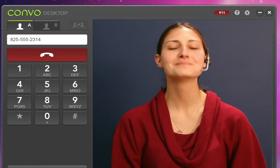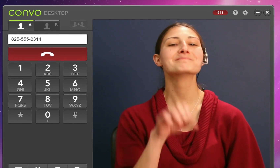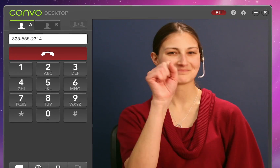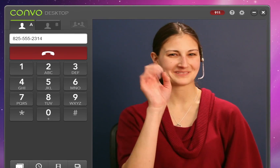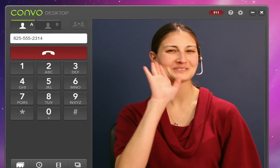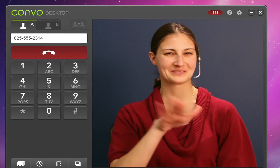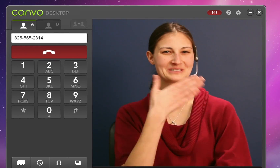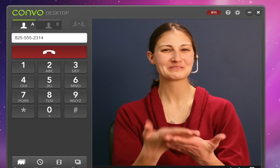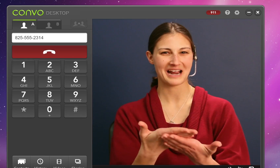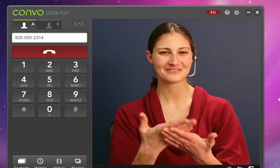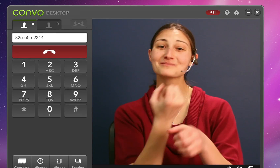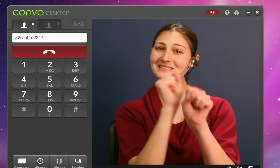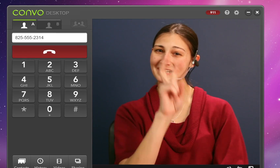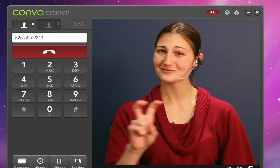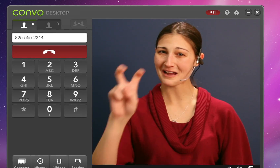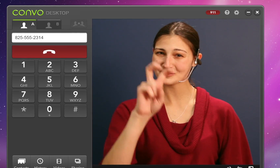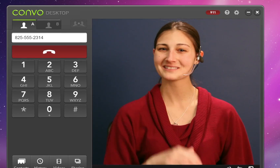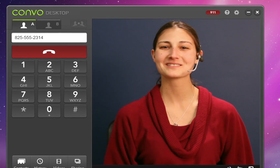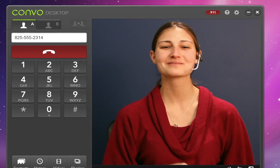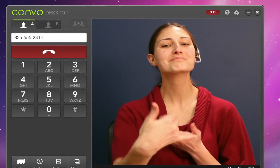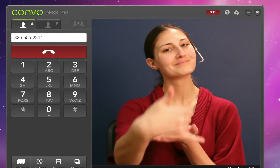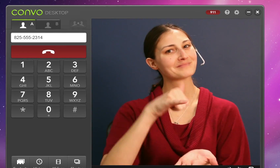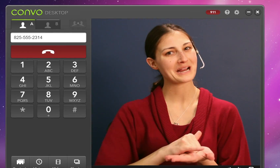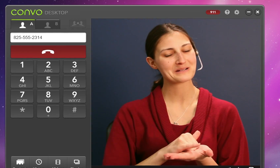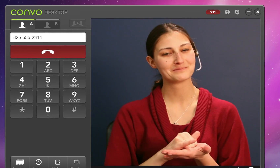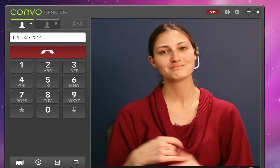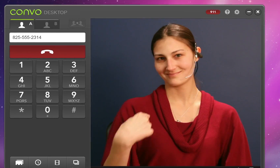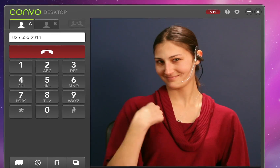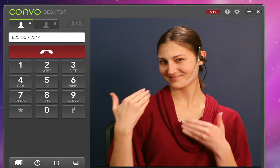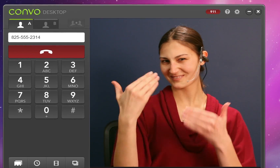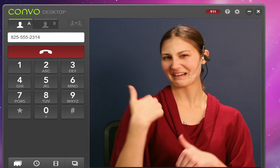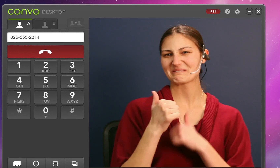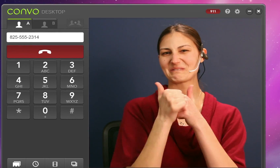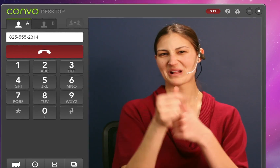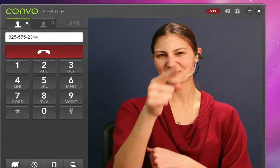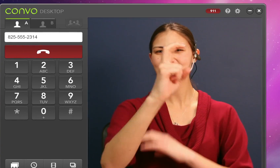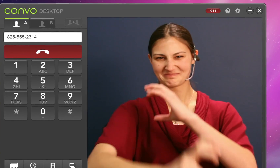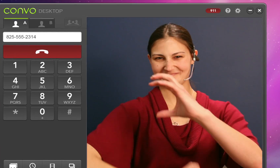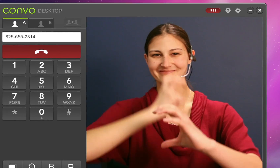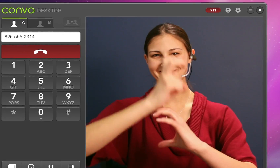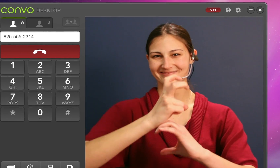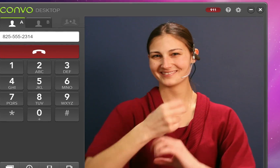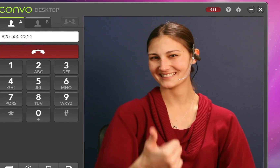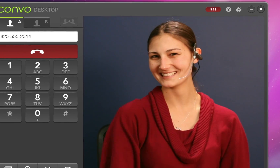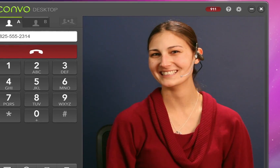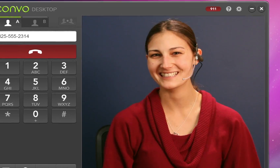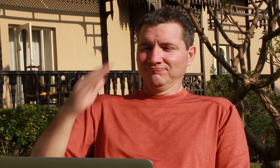Yes, it will arrive on time. Safe travels! (Person hung up) I'm going to follow you around the world!